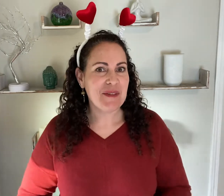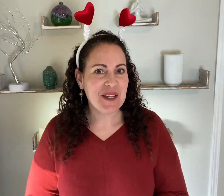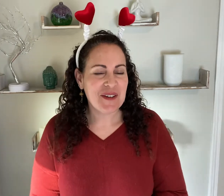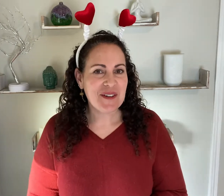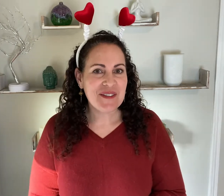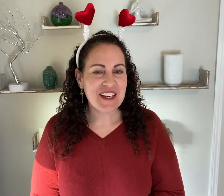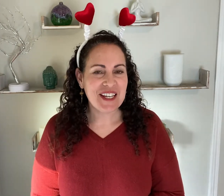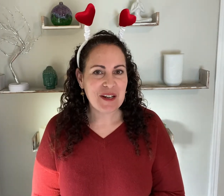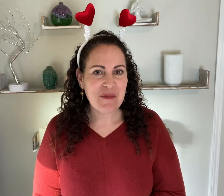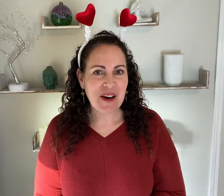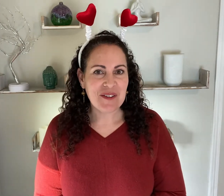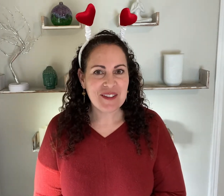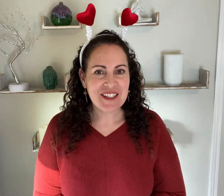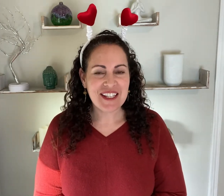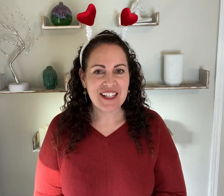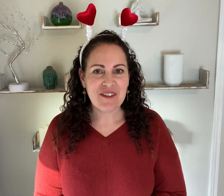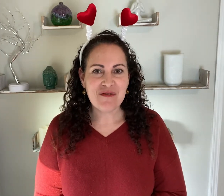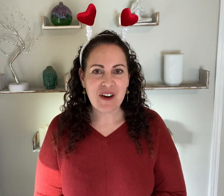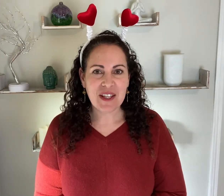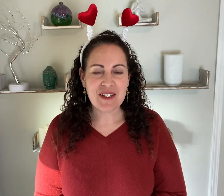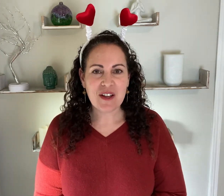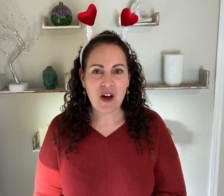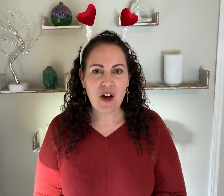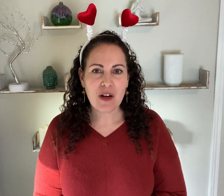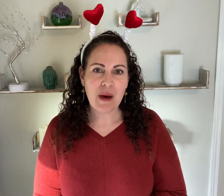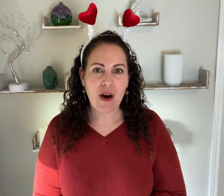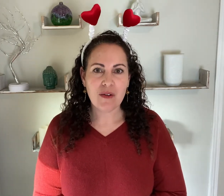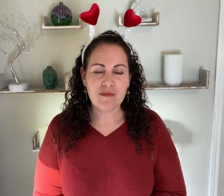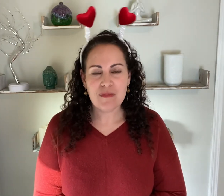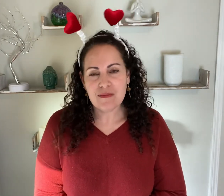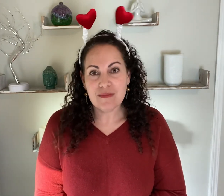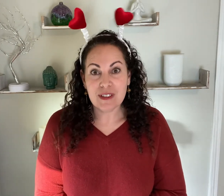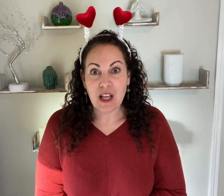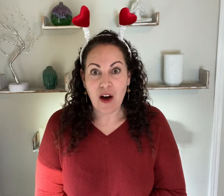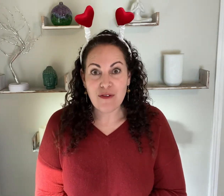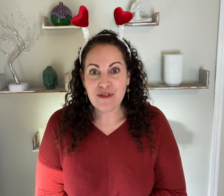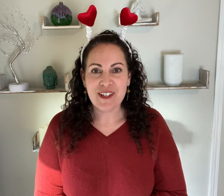that you're thinking about singing a fun song about love.